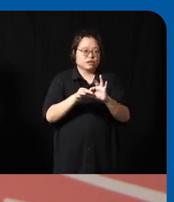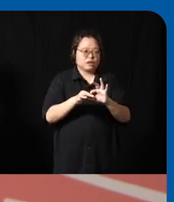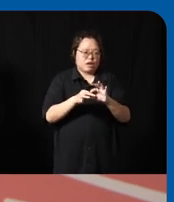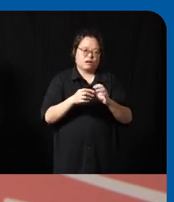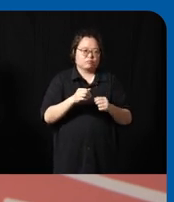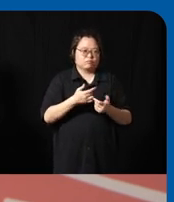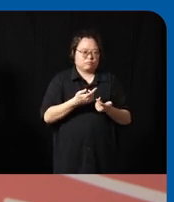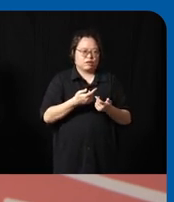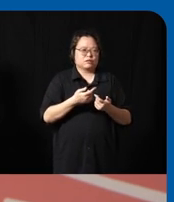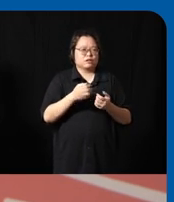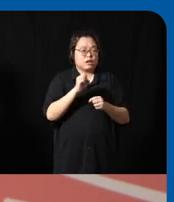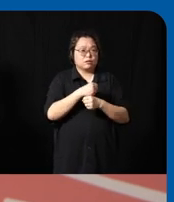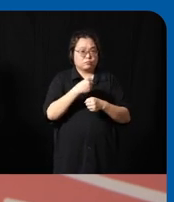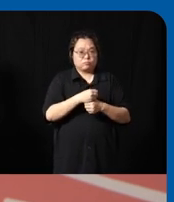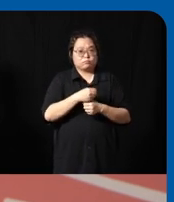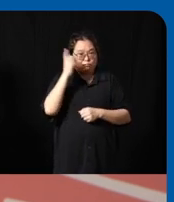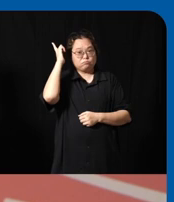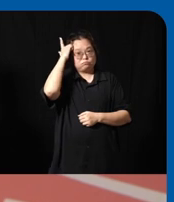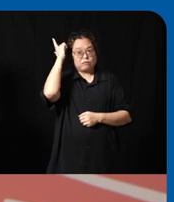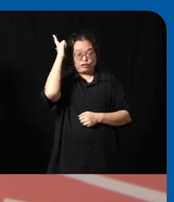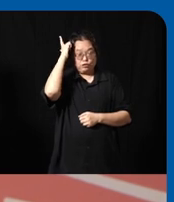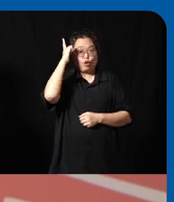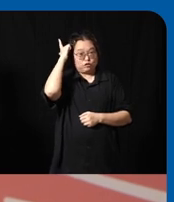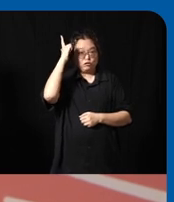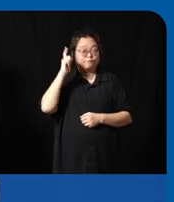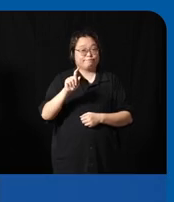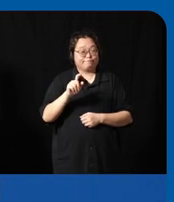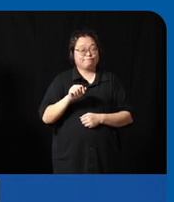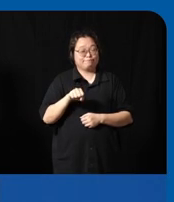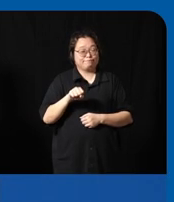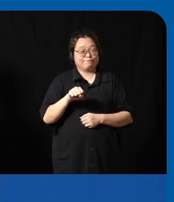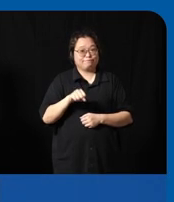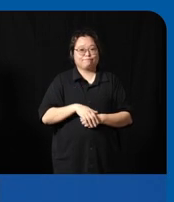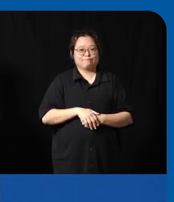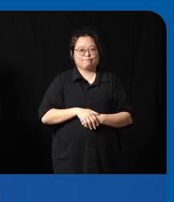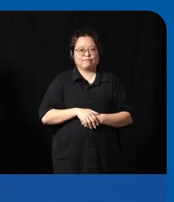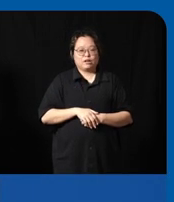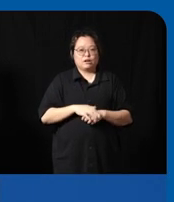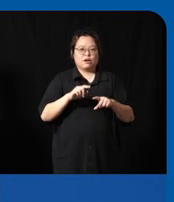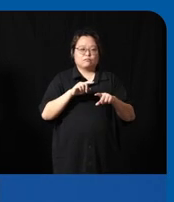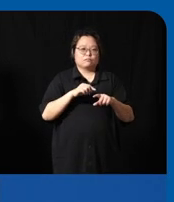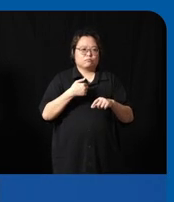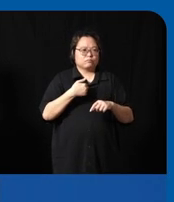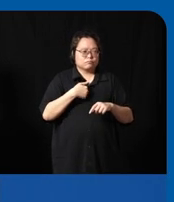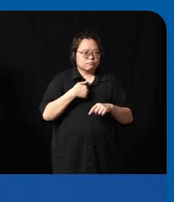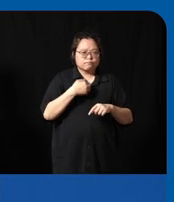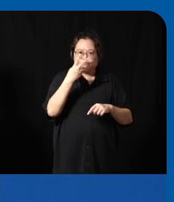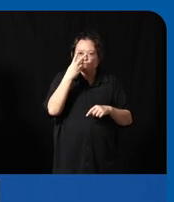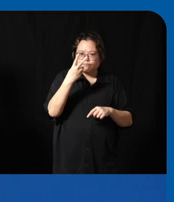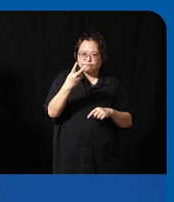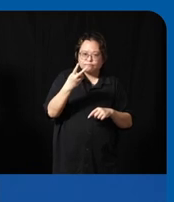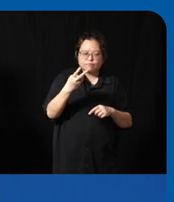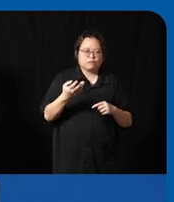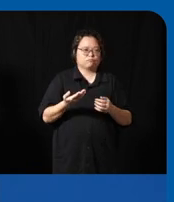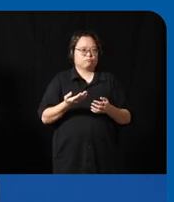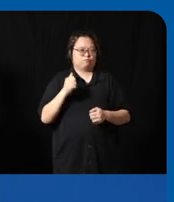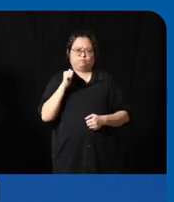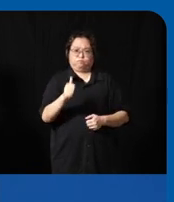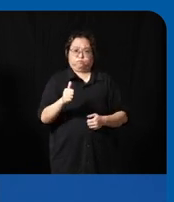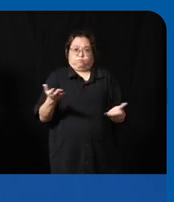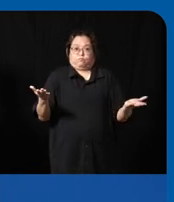it makes sense but what what I have seen being really effective uh is about having those you